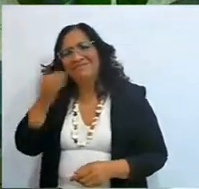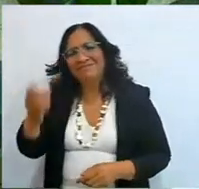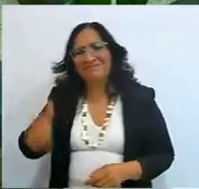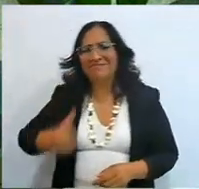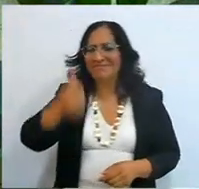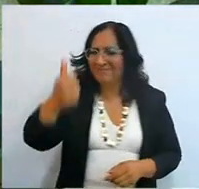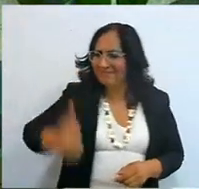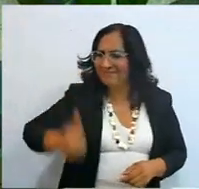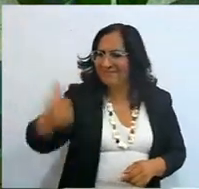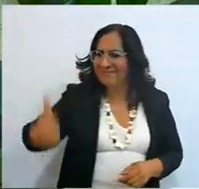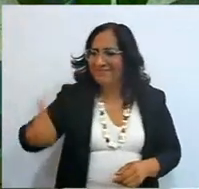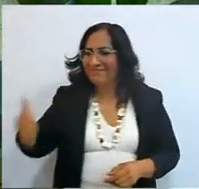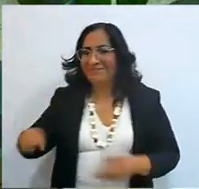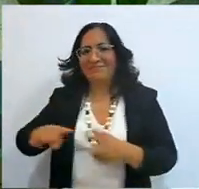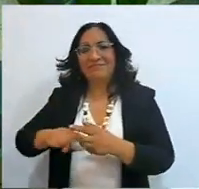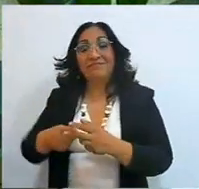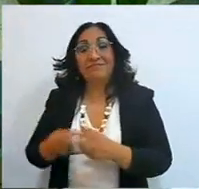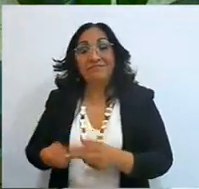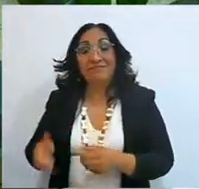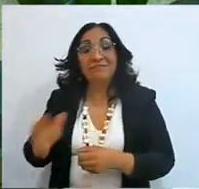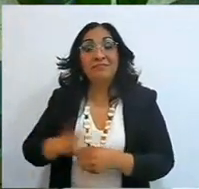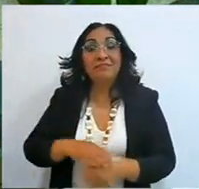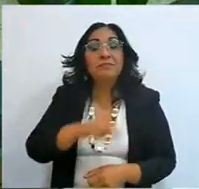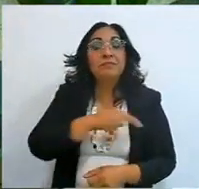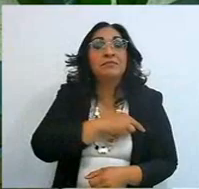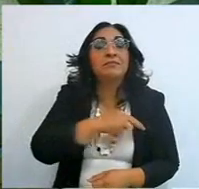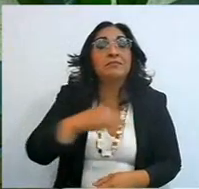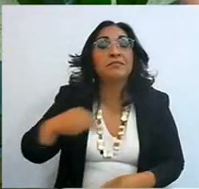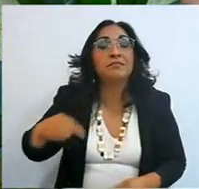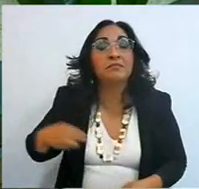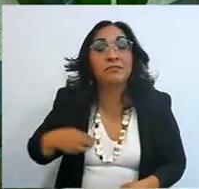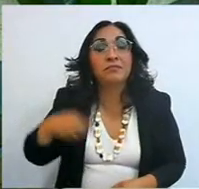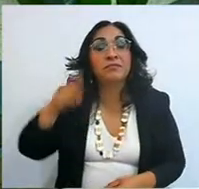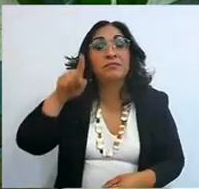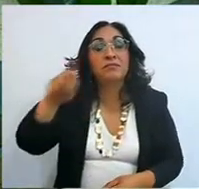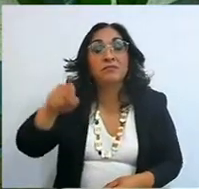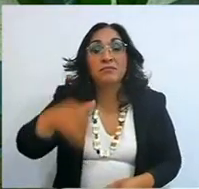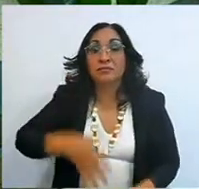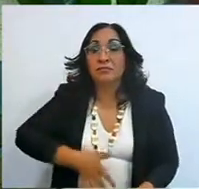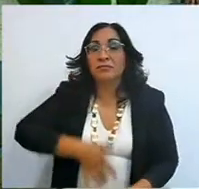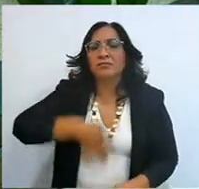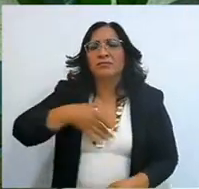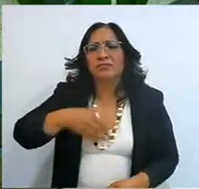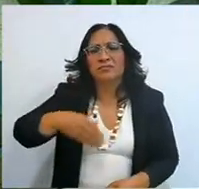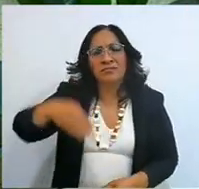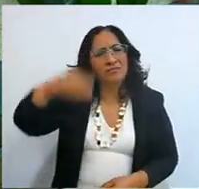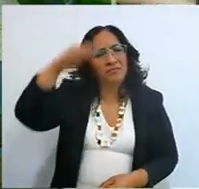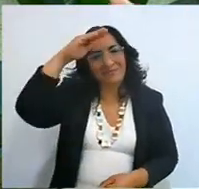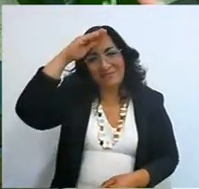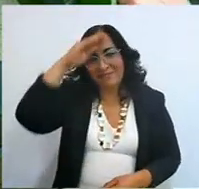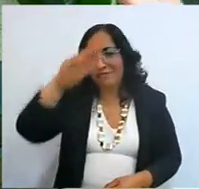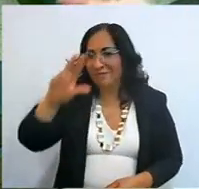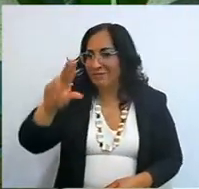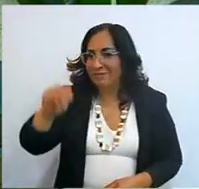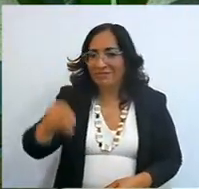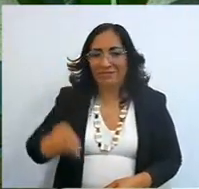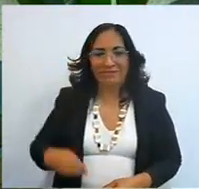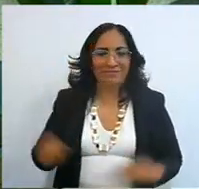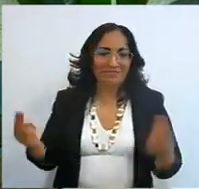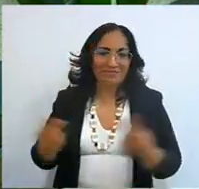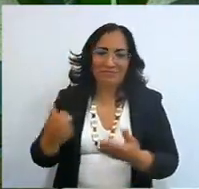why do we start? For us, for our mind, our heart, we don't really need outside help,